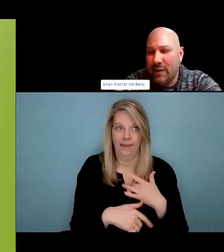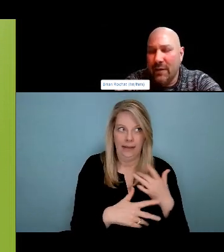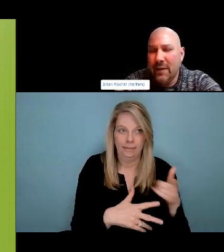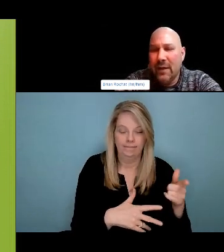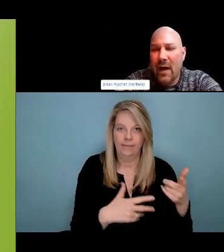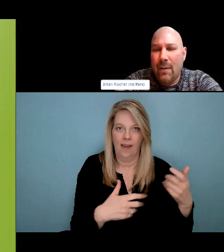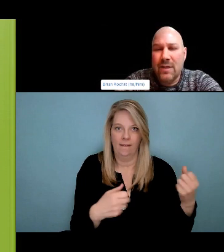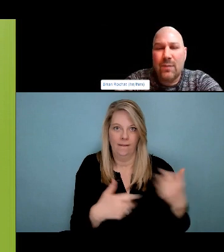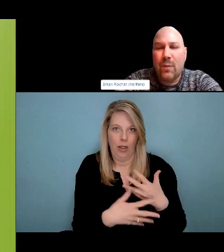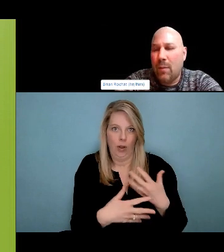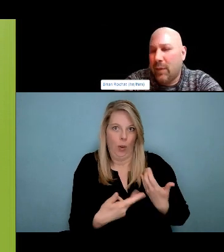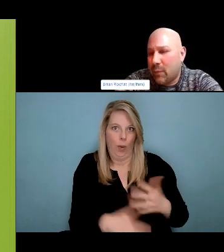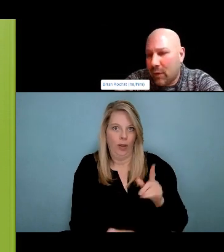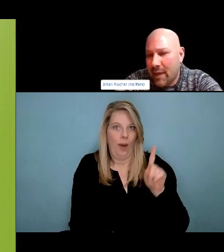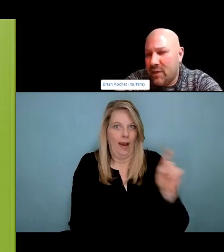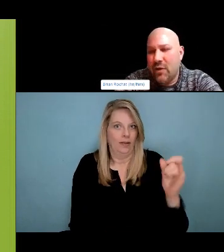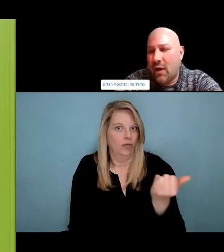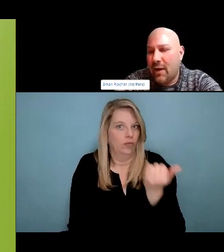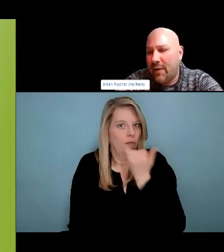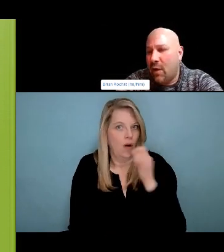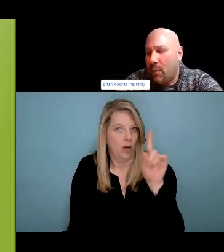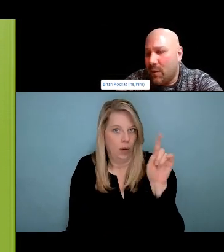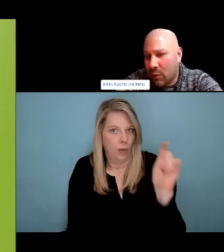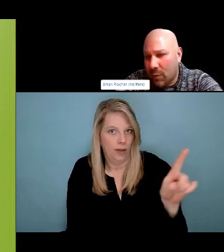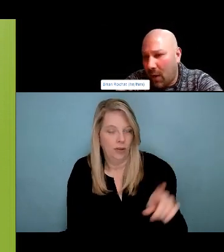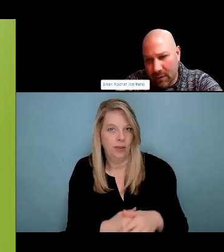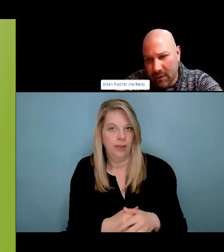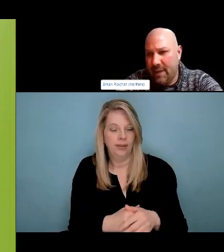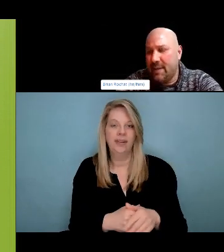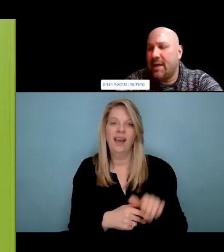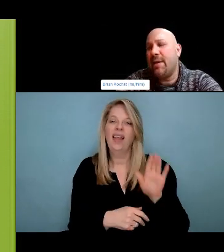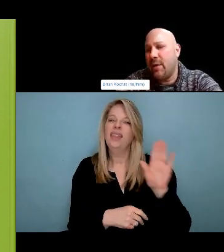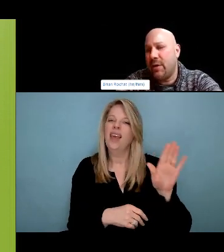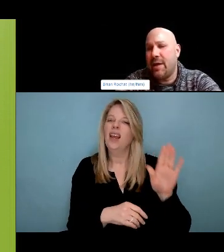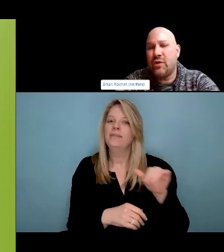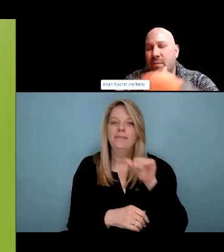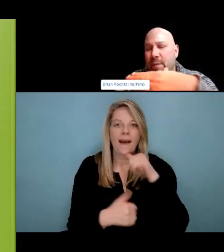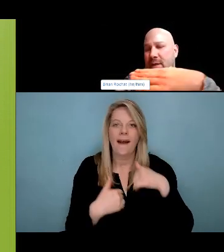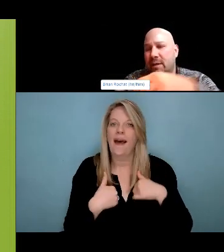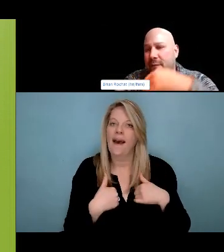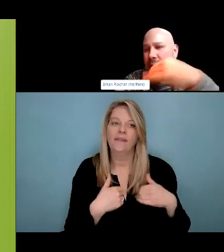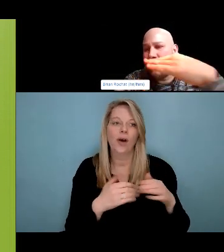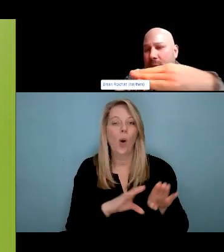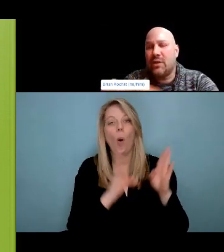get named what I could because Last night. You know, you had a few drinks the other night,